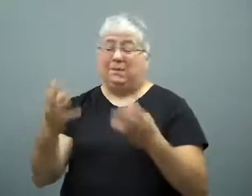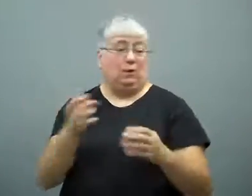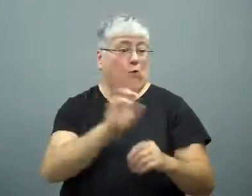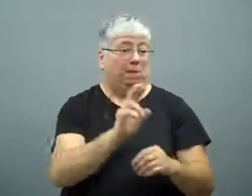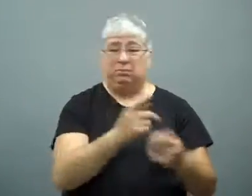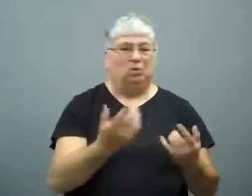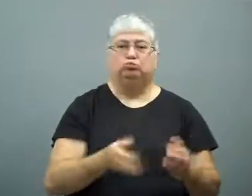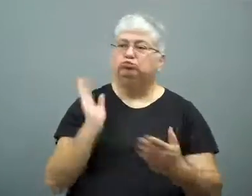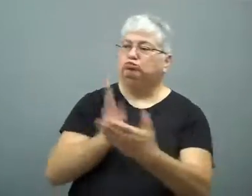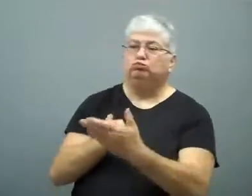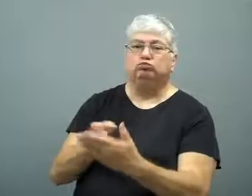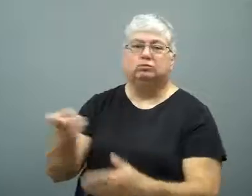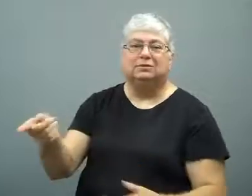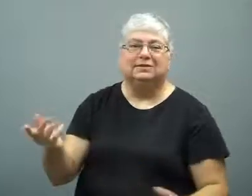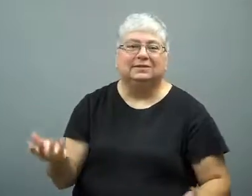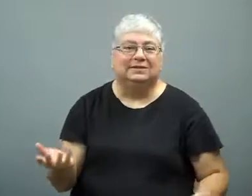Many republicans didn't support him.